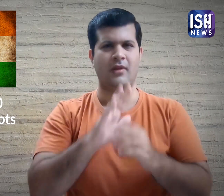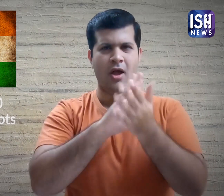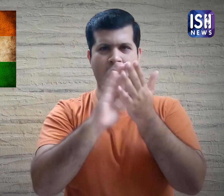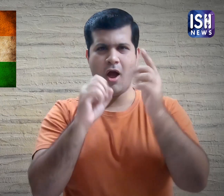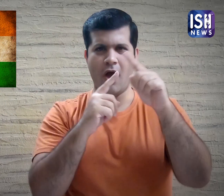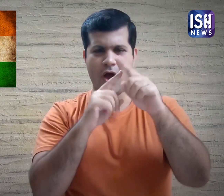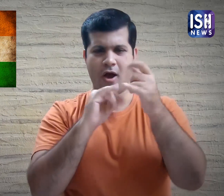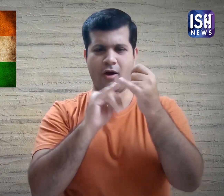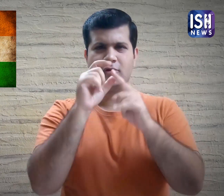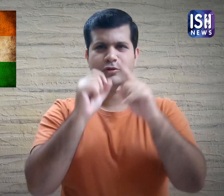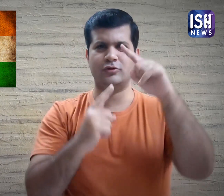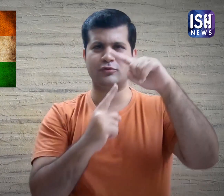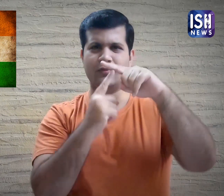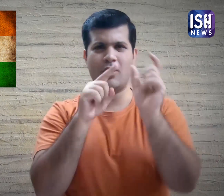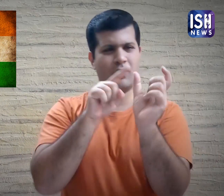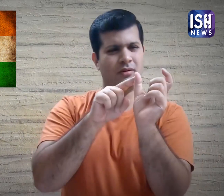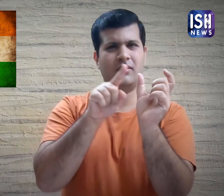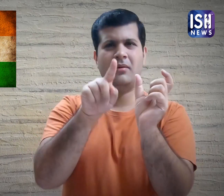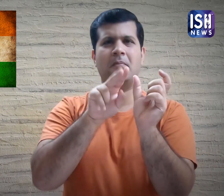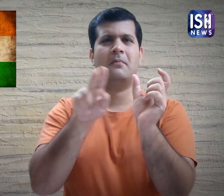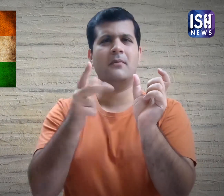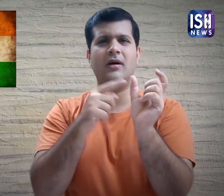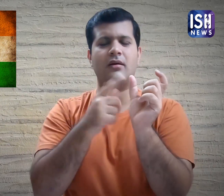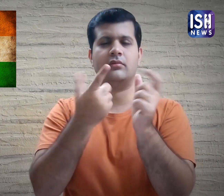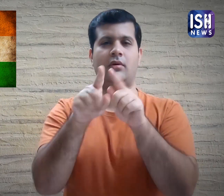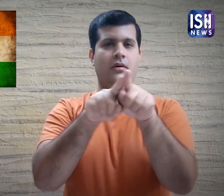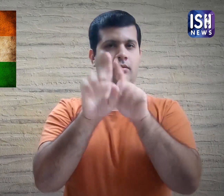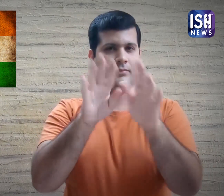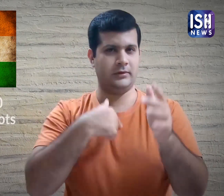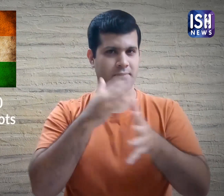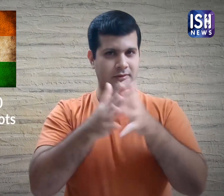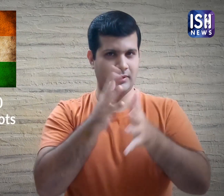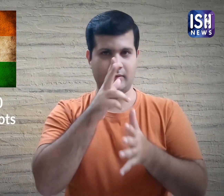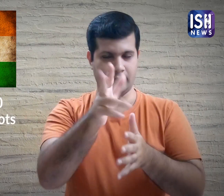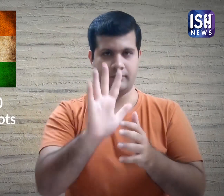Let me explain what a Hotspot is?